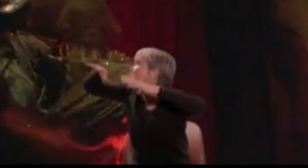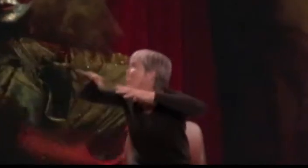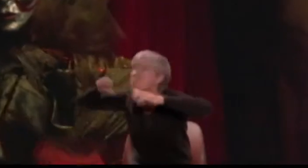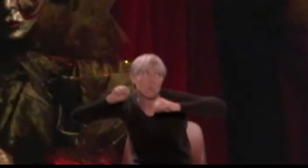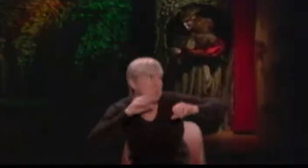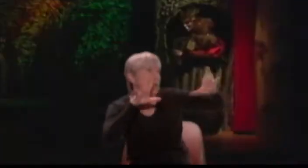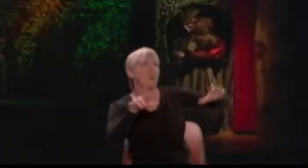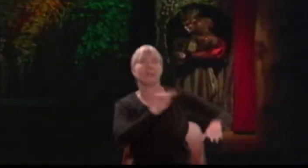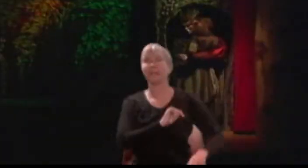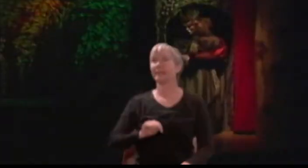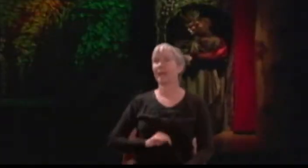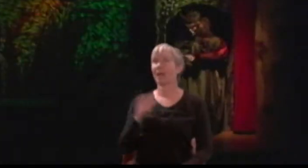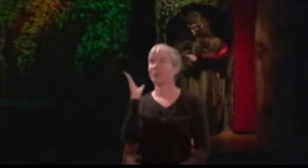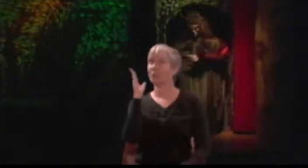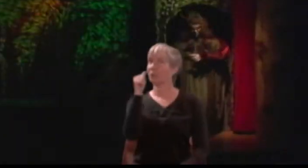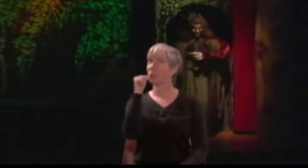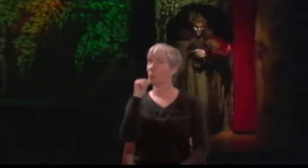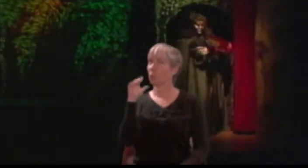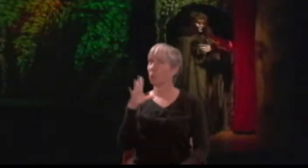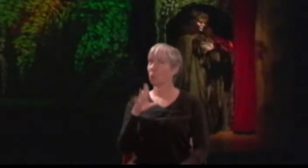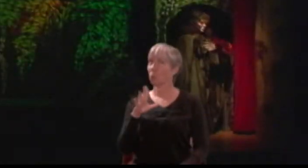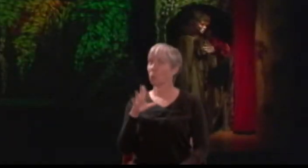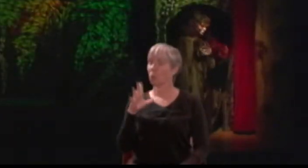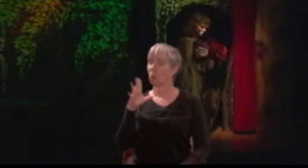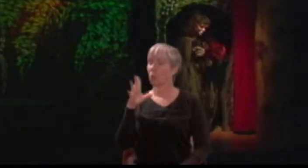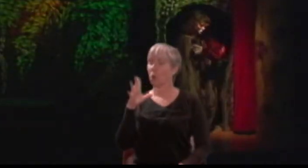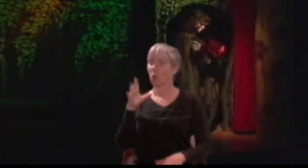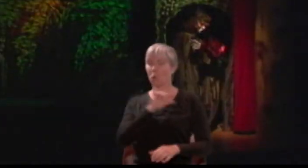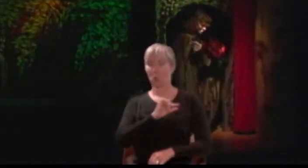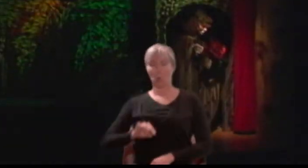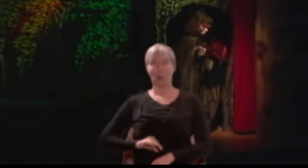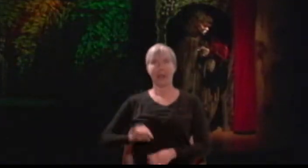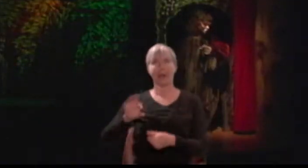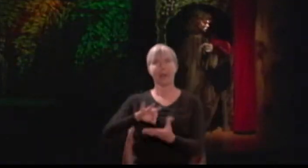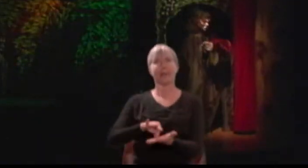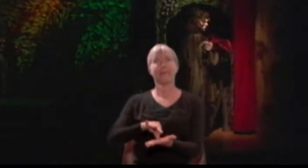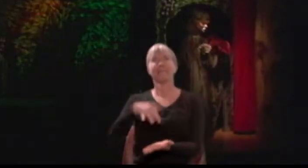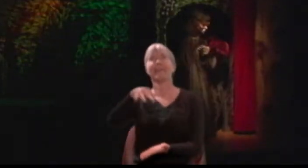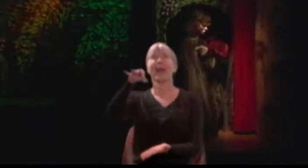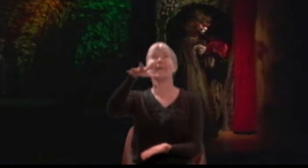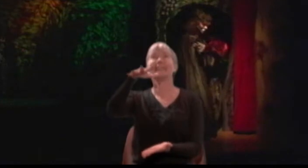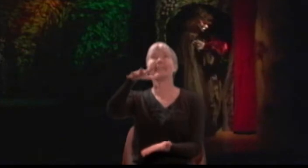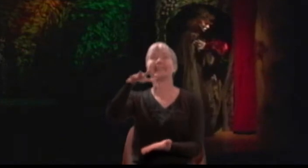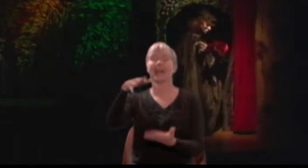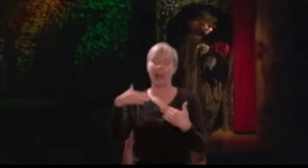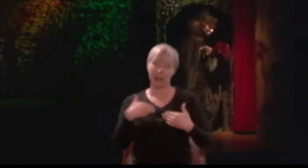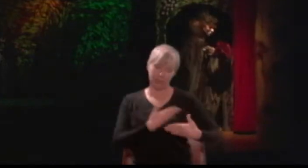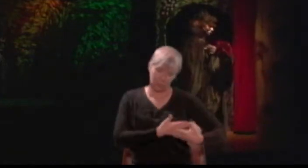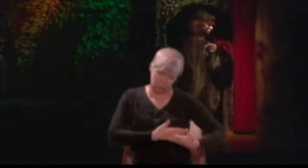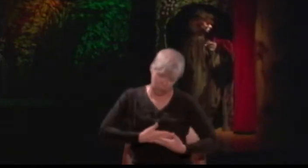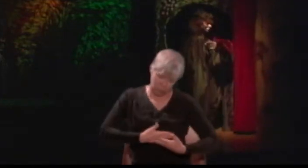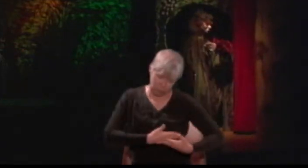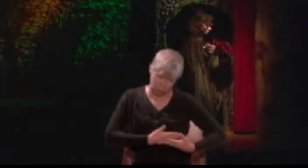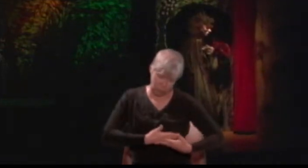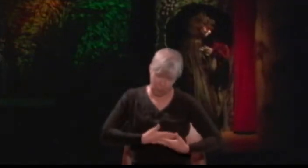Titania, the beautiful queen of the fairies holds, in her charge, a sweet baby boy,